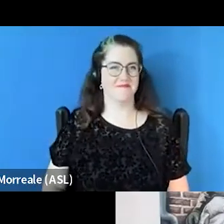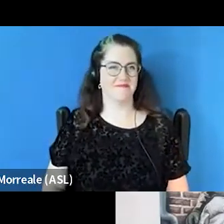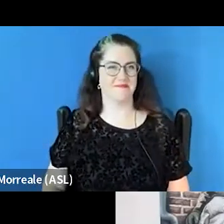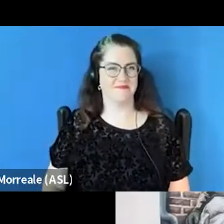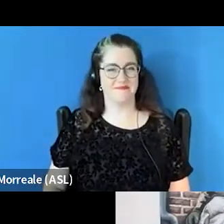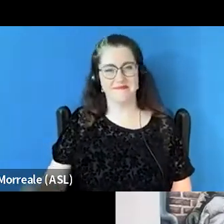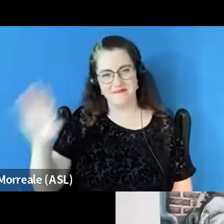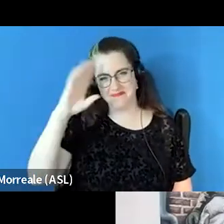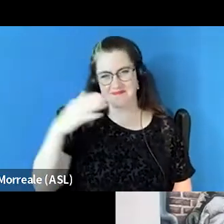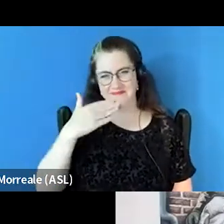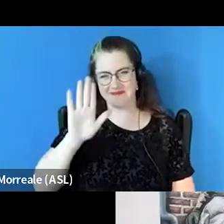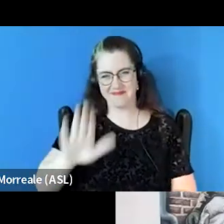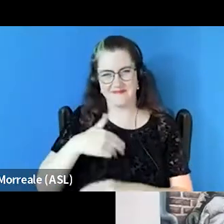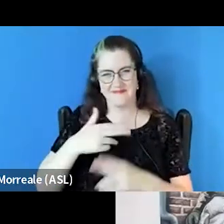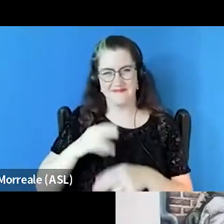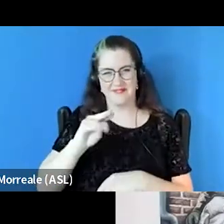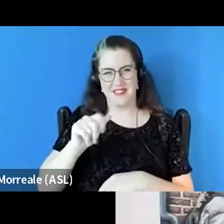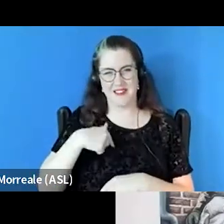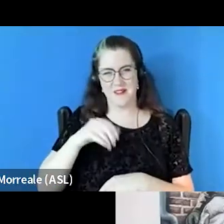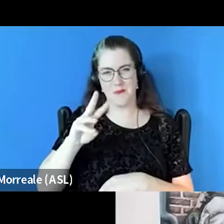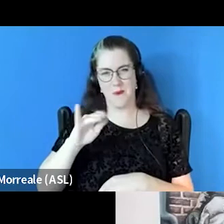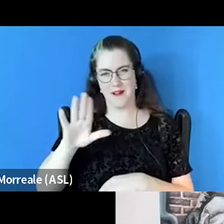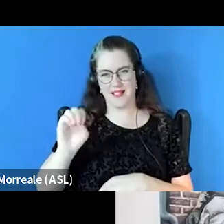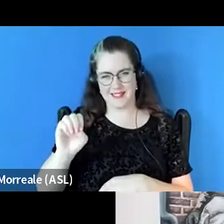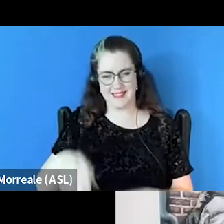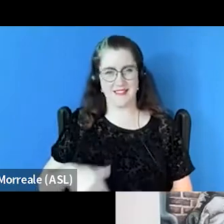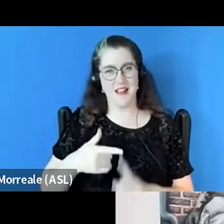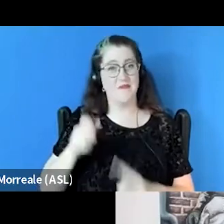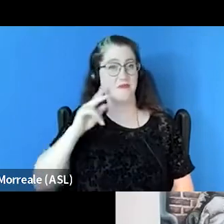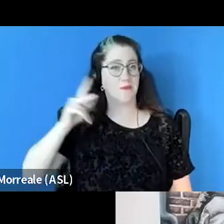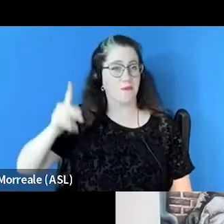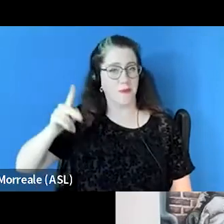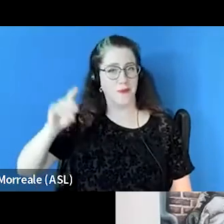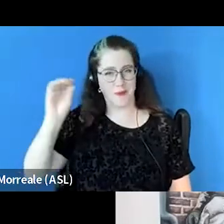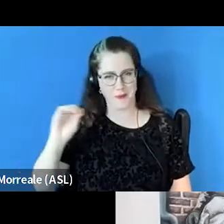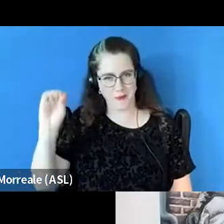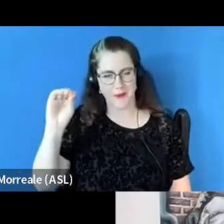Good day, hello, Juliana Wallace here from Portland, Oregon. I use she, her pronouns,